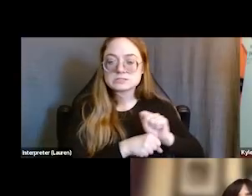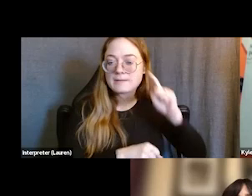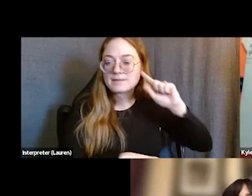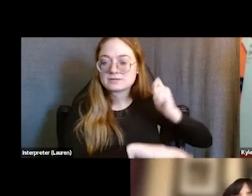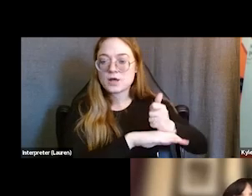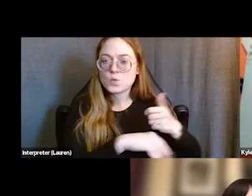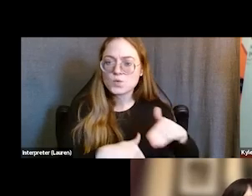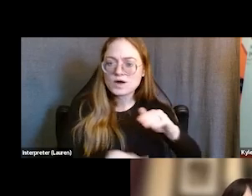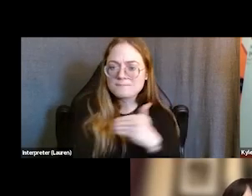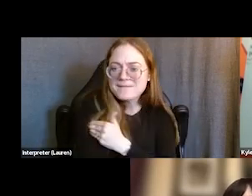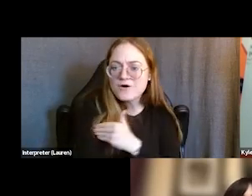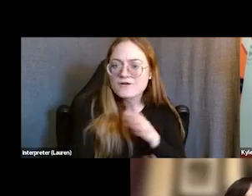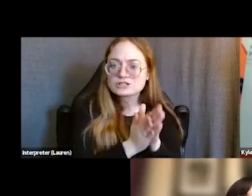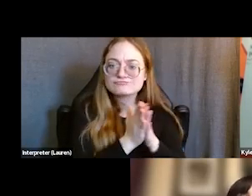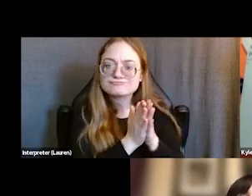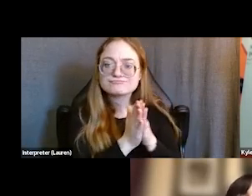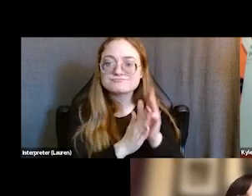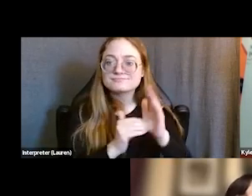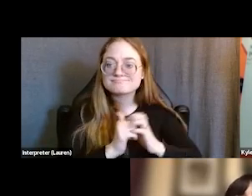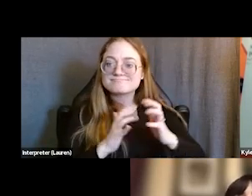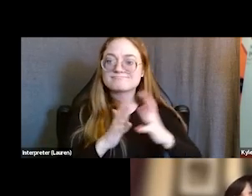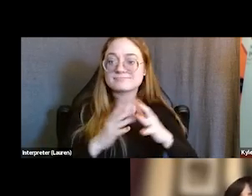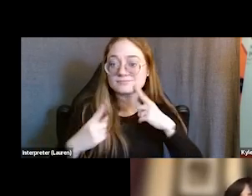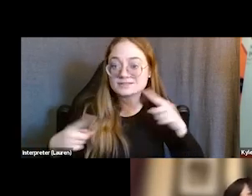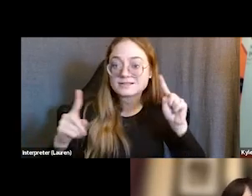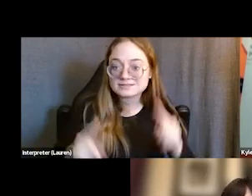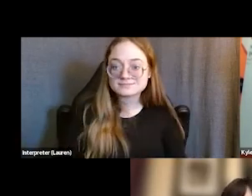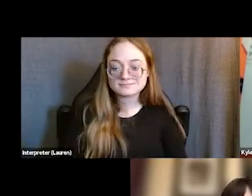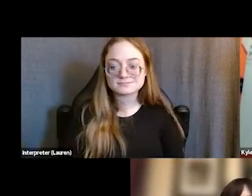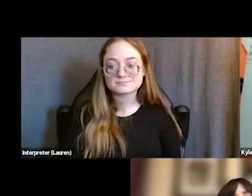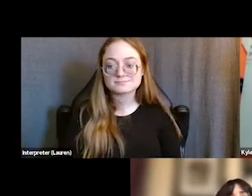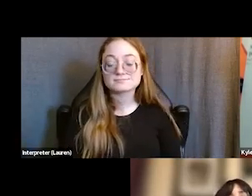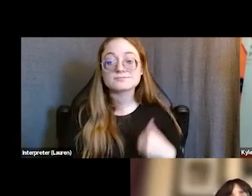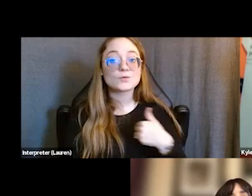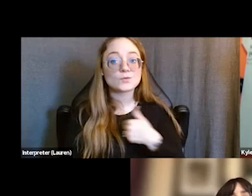to build a successful business. Given that we are in the Silicon Valley,